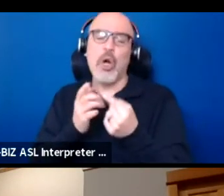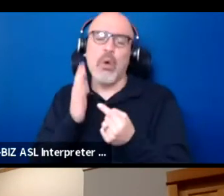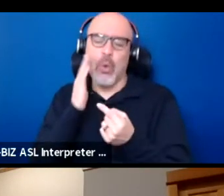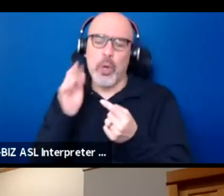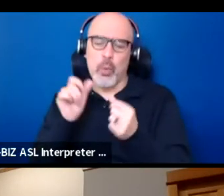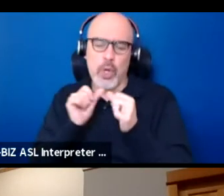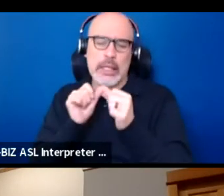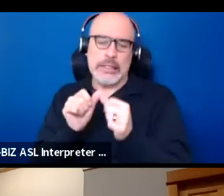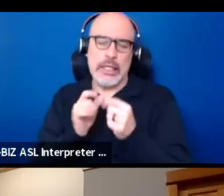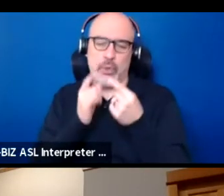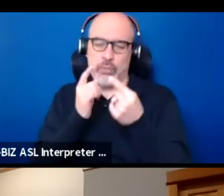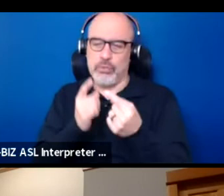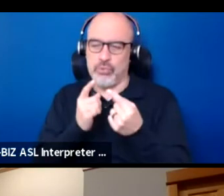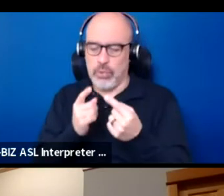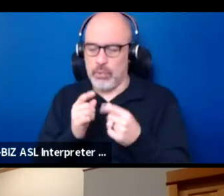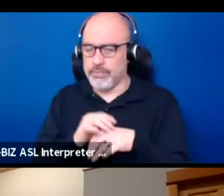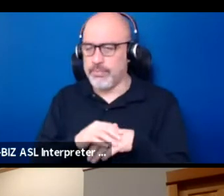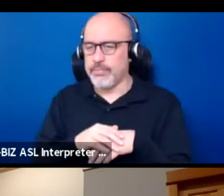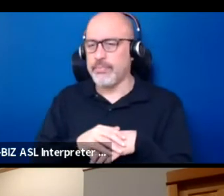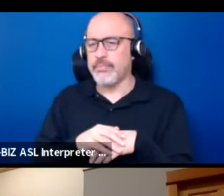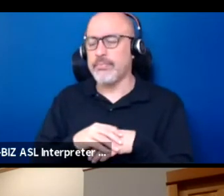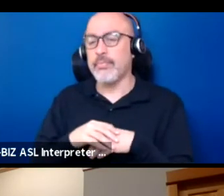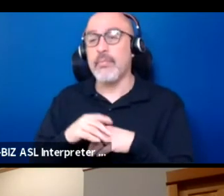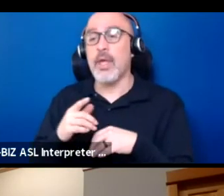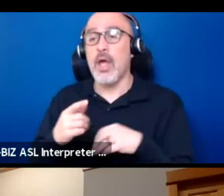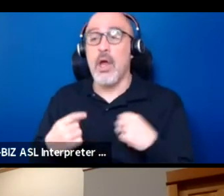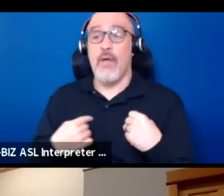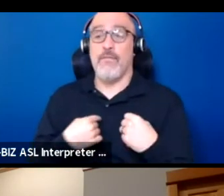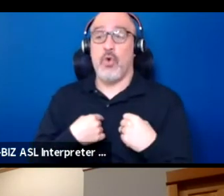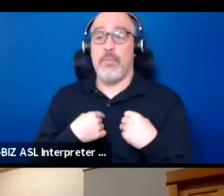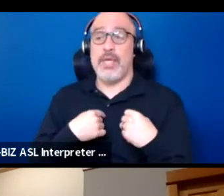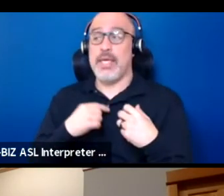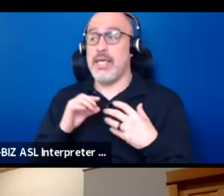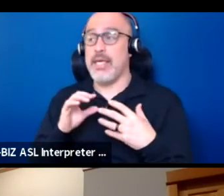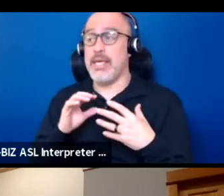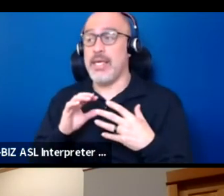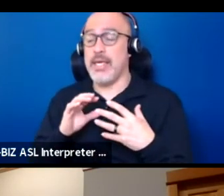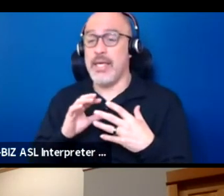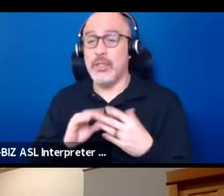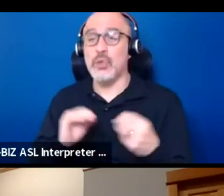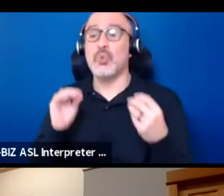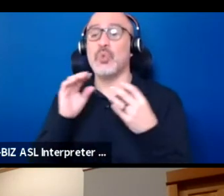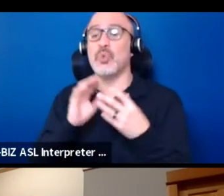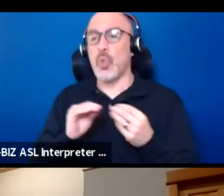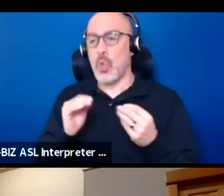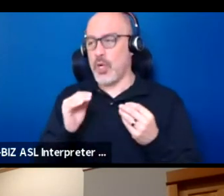So that, you know, so for me as a storyteller, this story leads you to bigger issues.